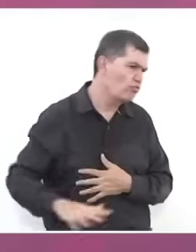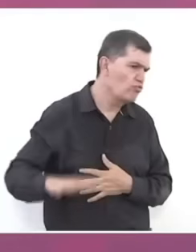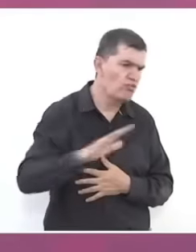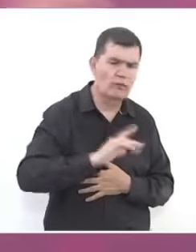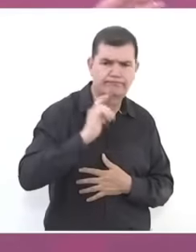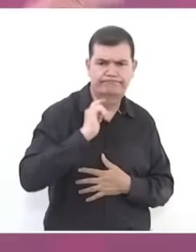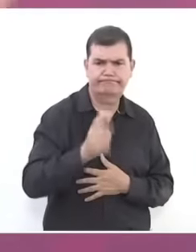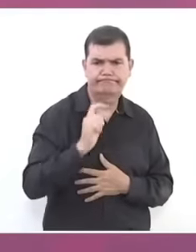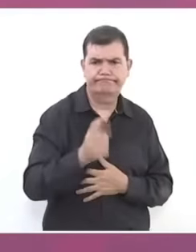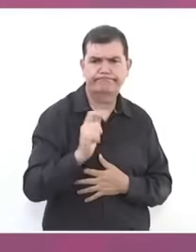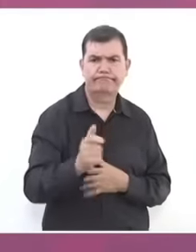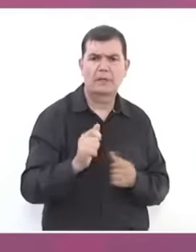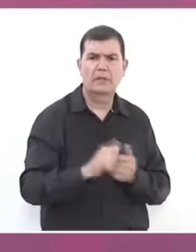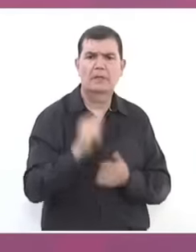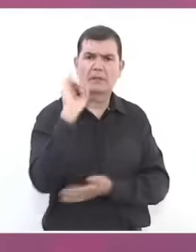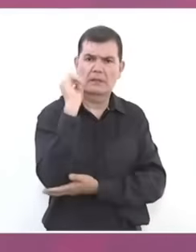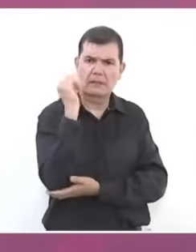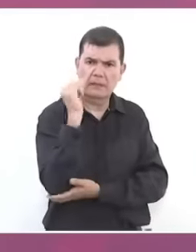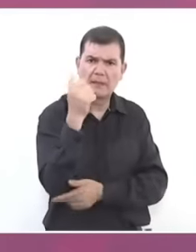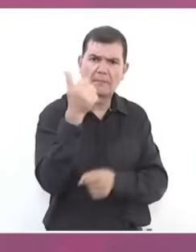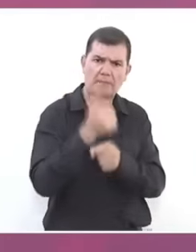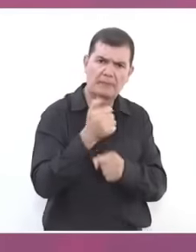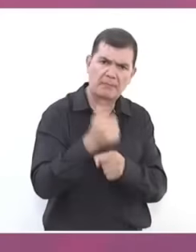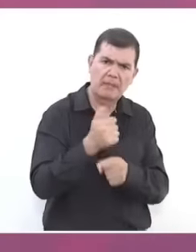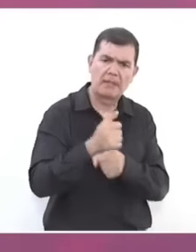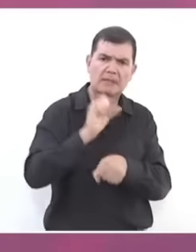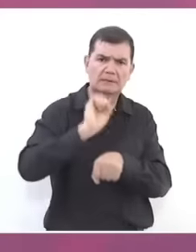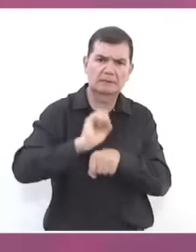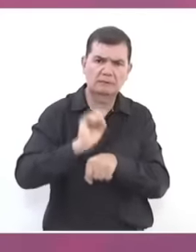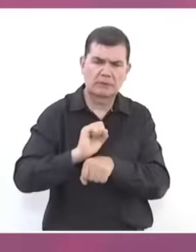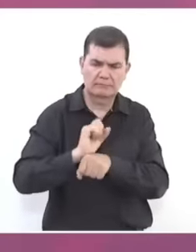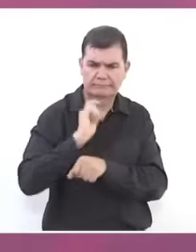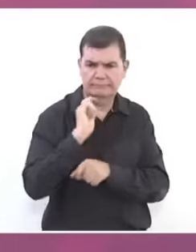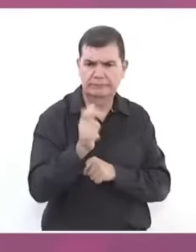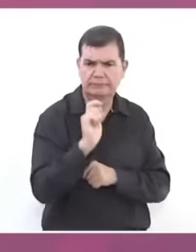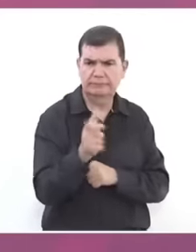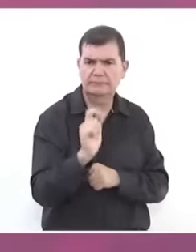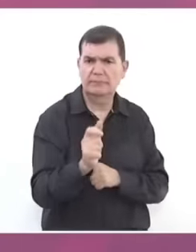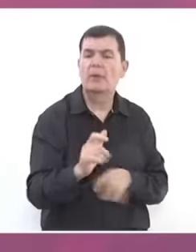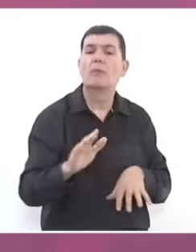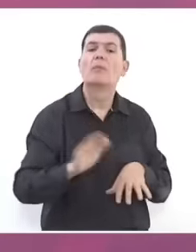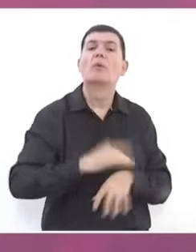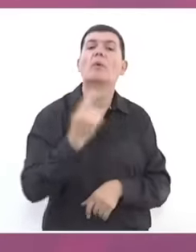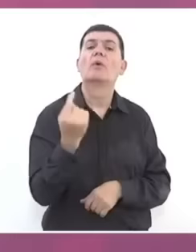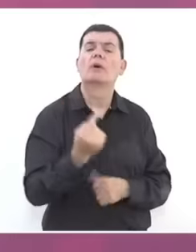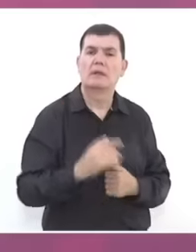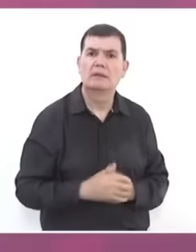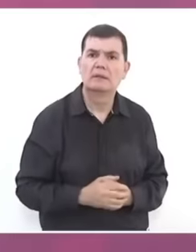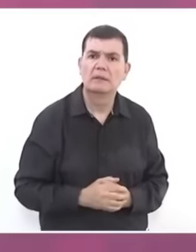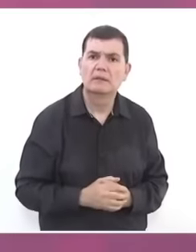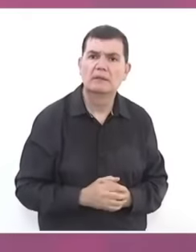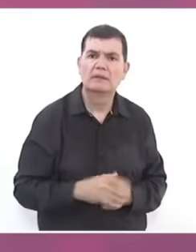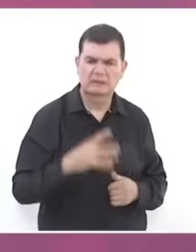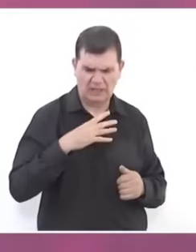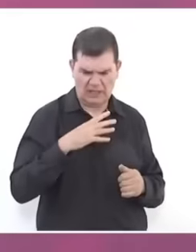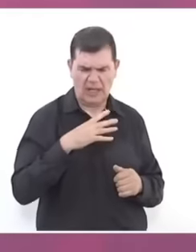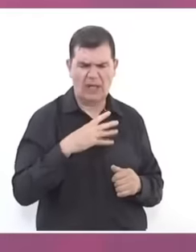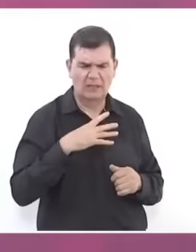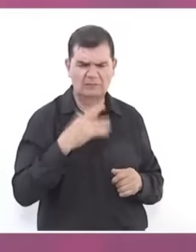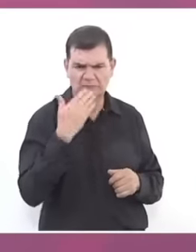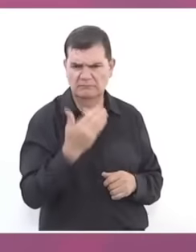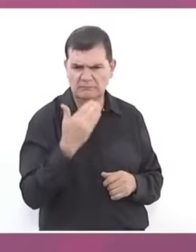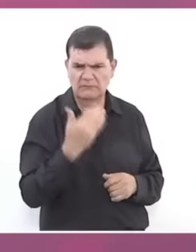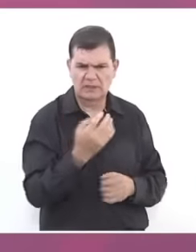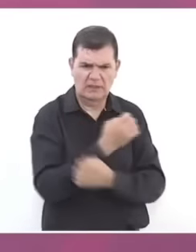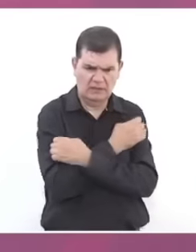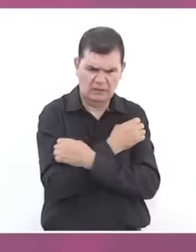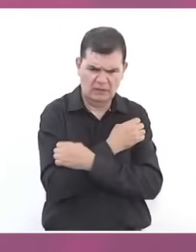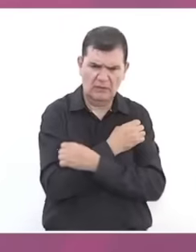study in preschool, primary and secondary school because private education exists but The